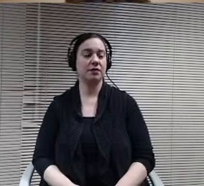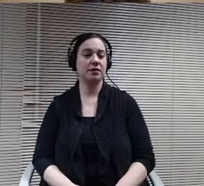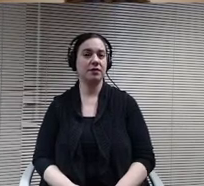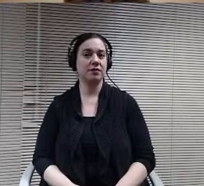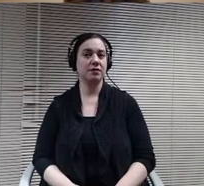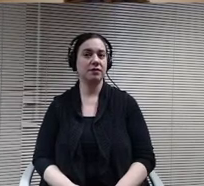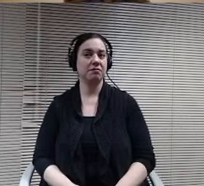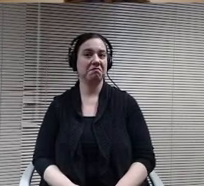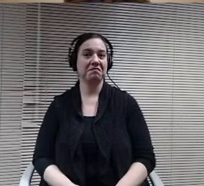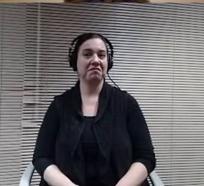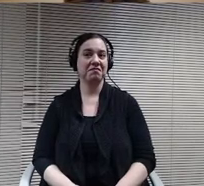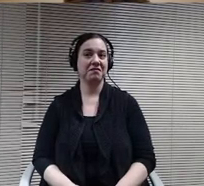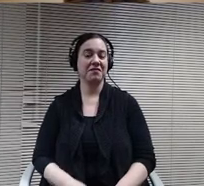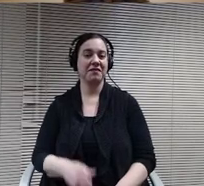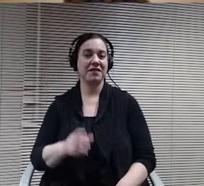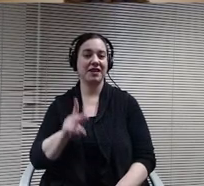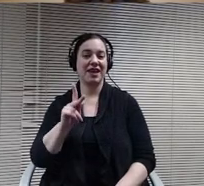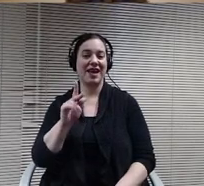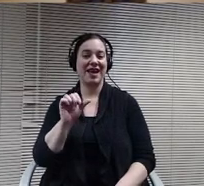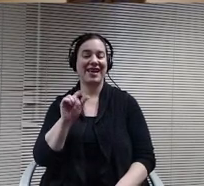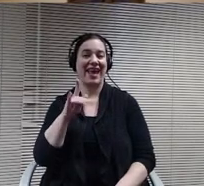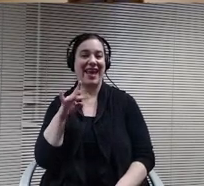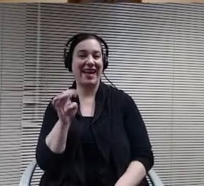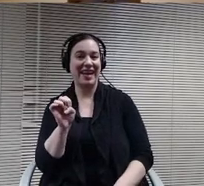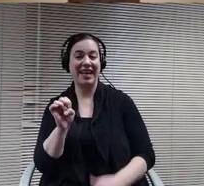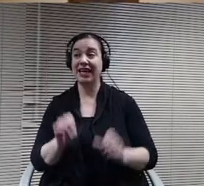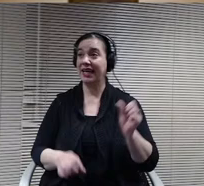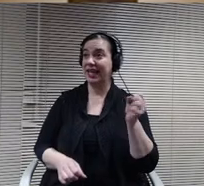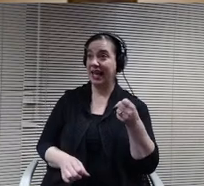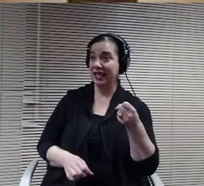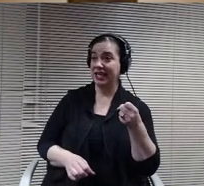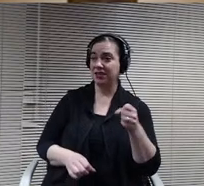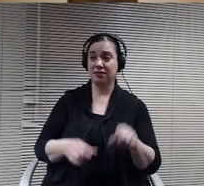Katie, yes, can you hear me OK or my echo night? And where are